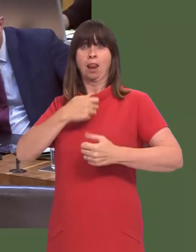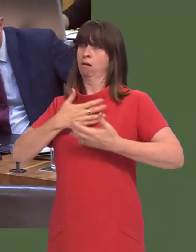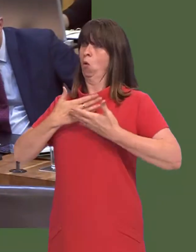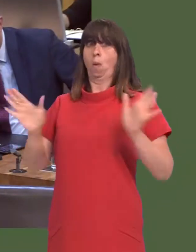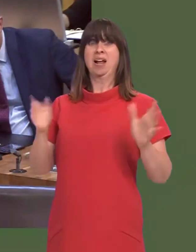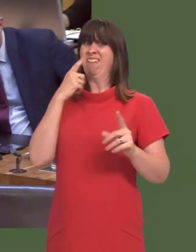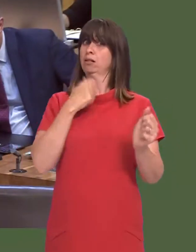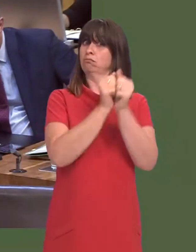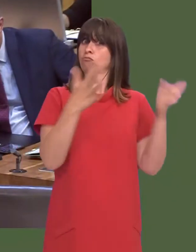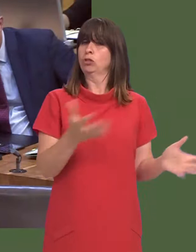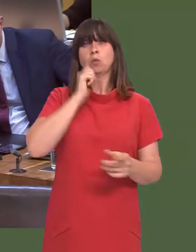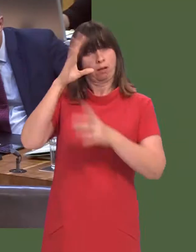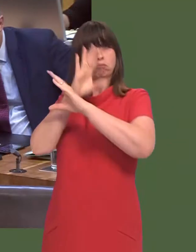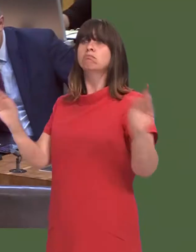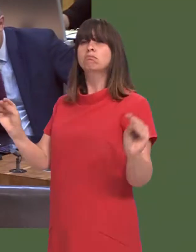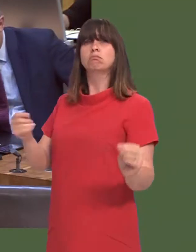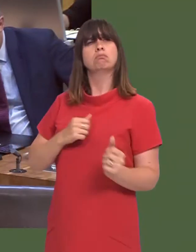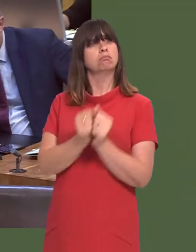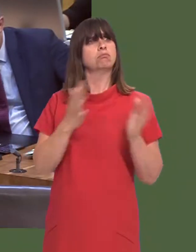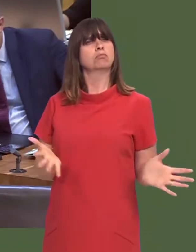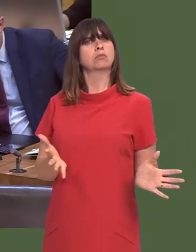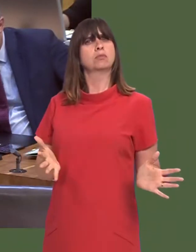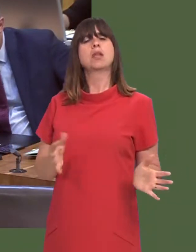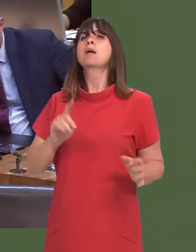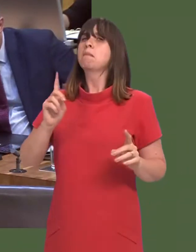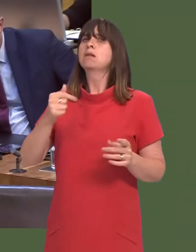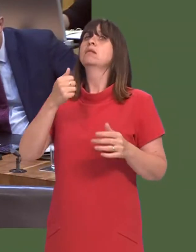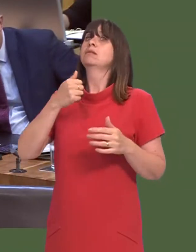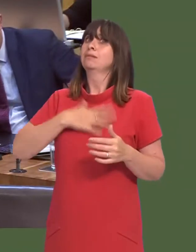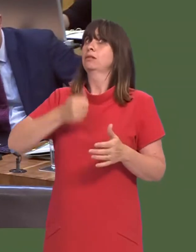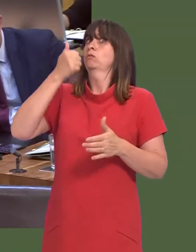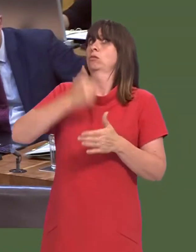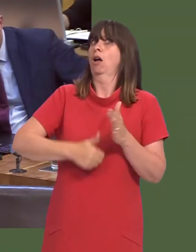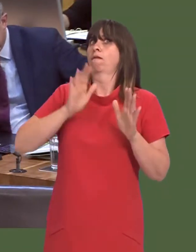We will be vocal, publicly, if we disagree with what theyíre saying, but thatís not where we start.